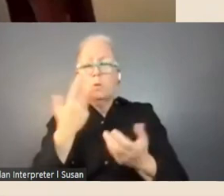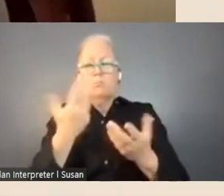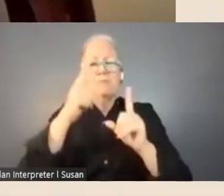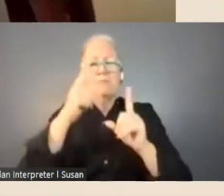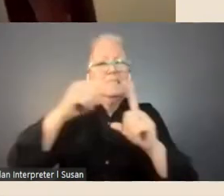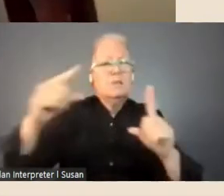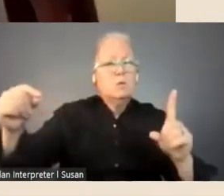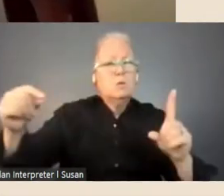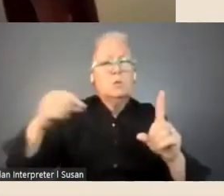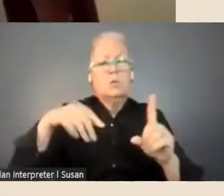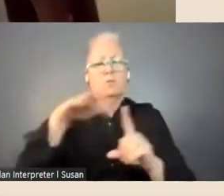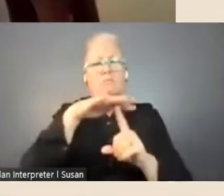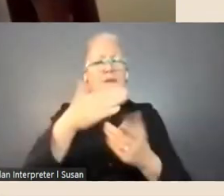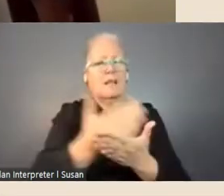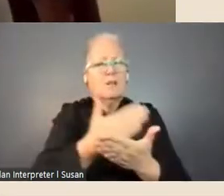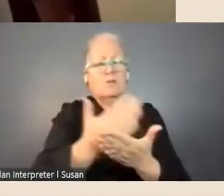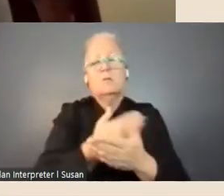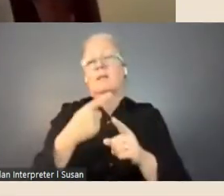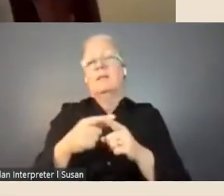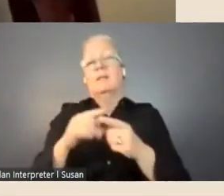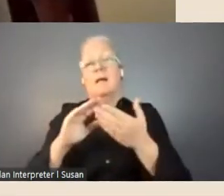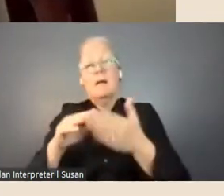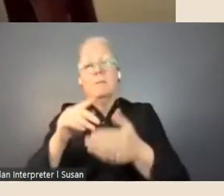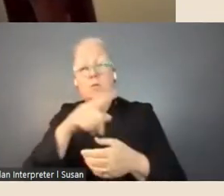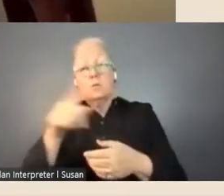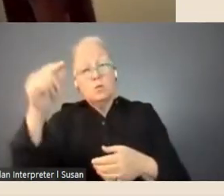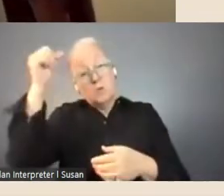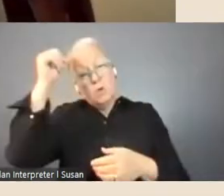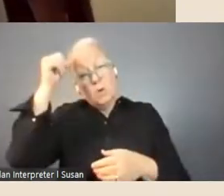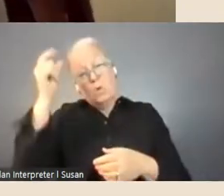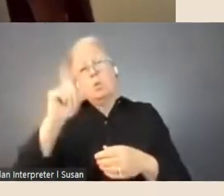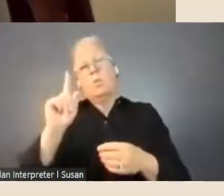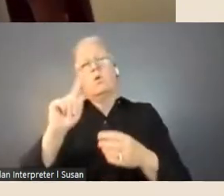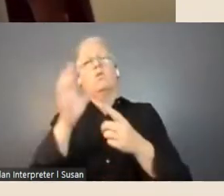and will also help you to understand what the options are for understanding non-digitised